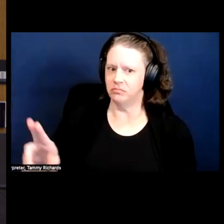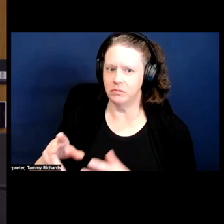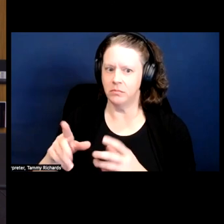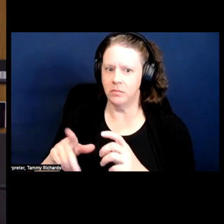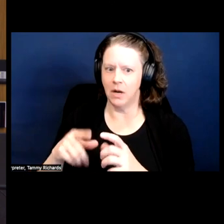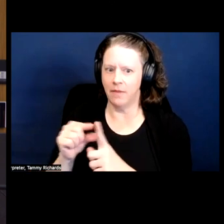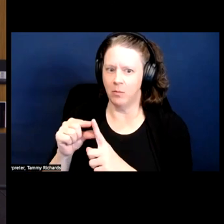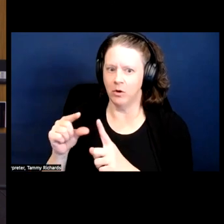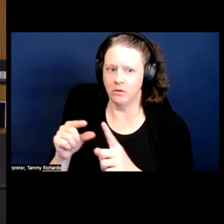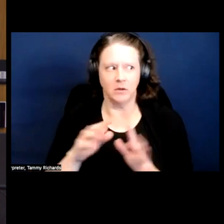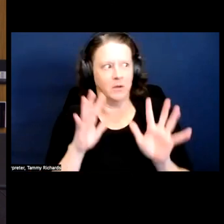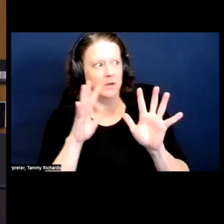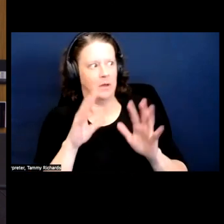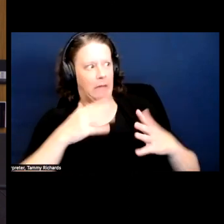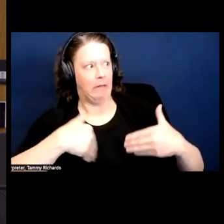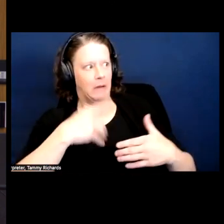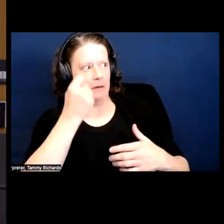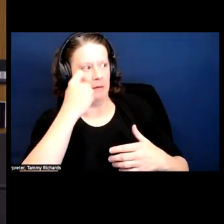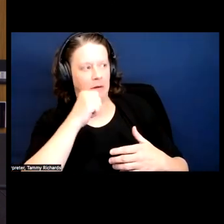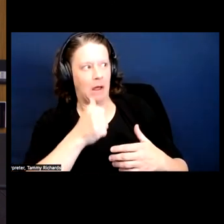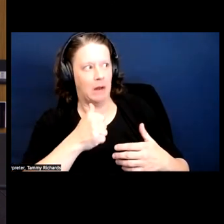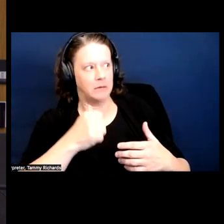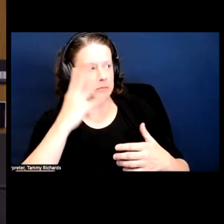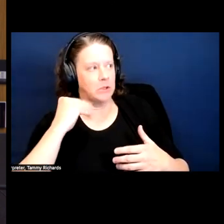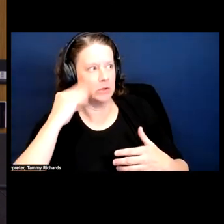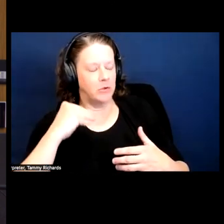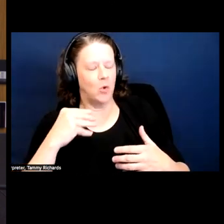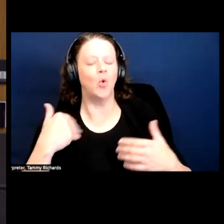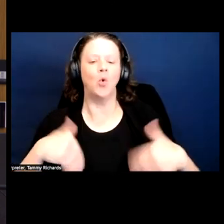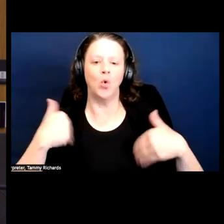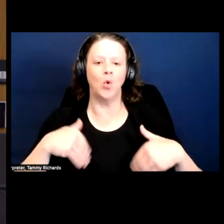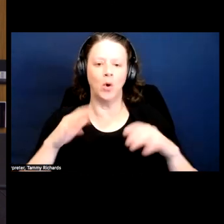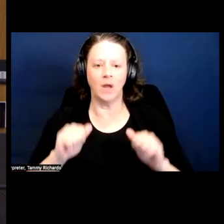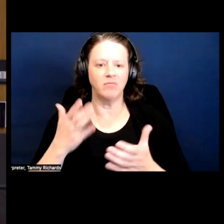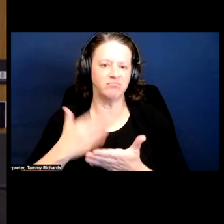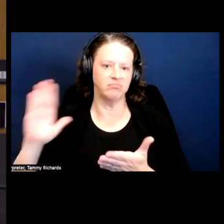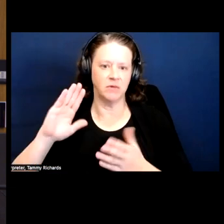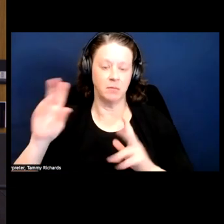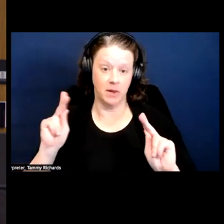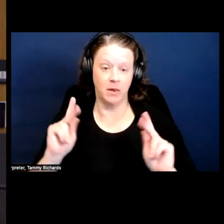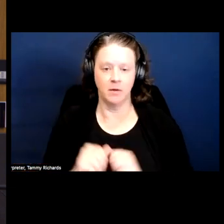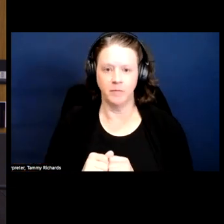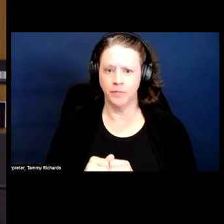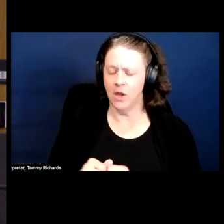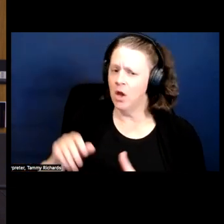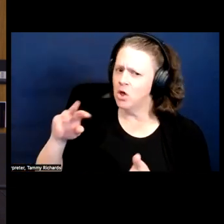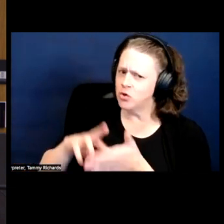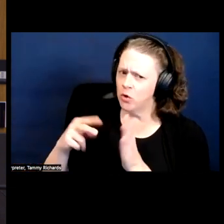and the experiences there. So, if I'm hearing you right, this is a call for empathy, right, which is